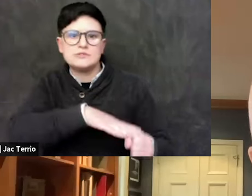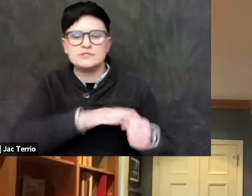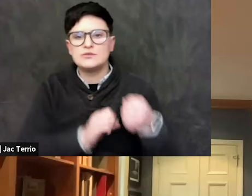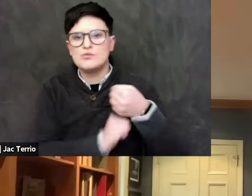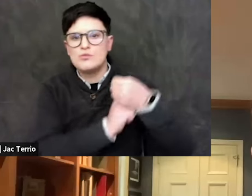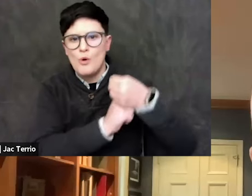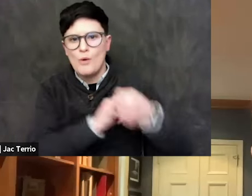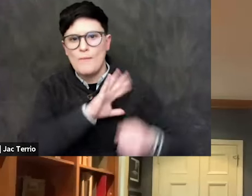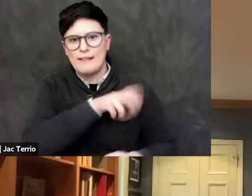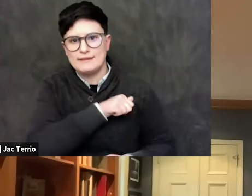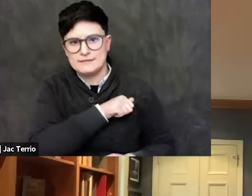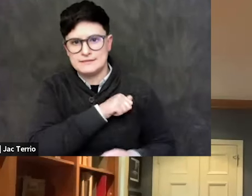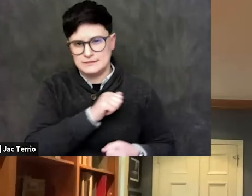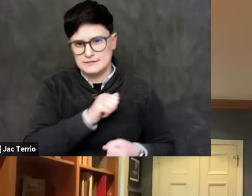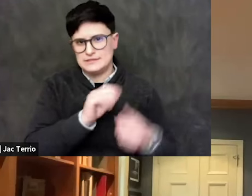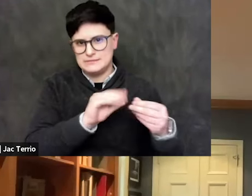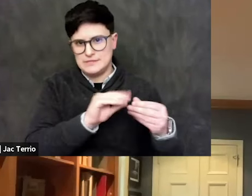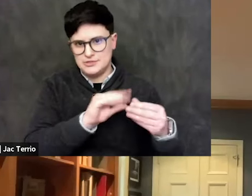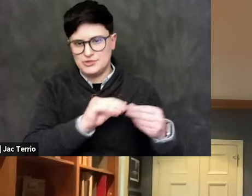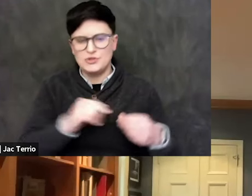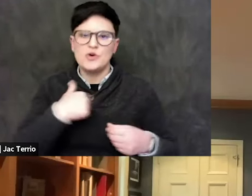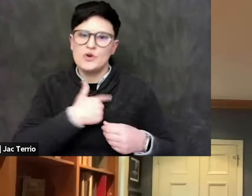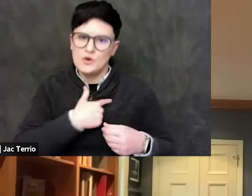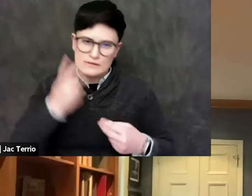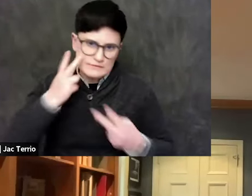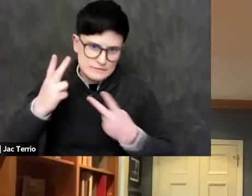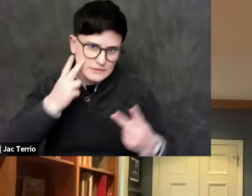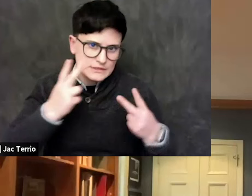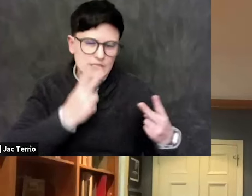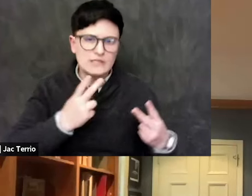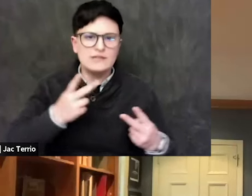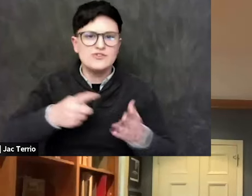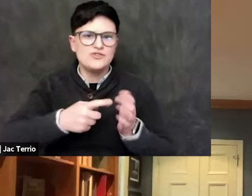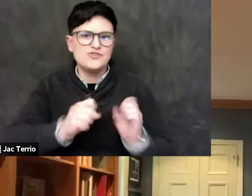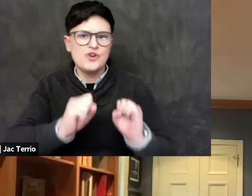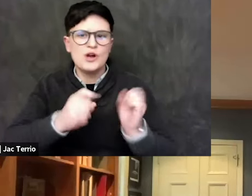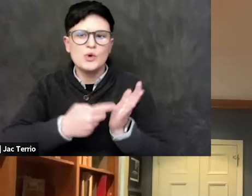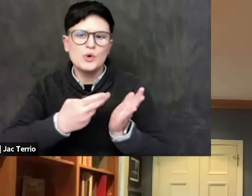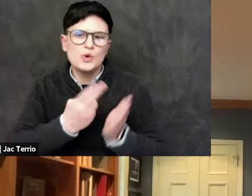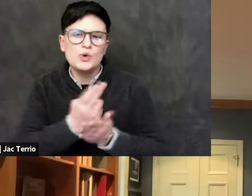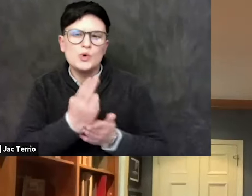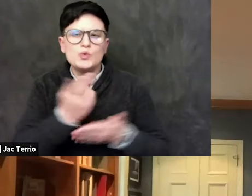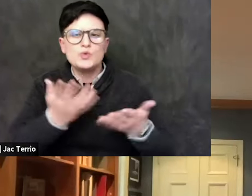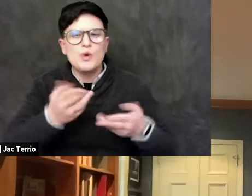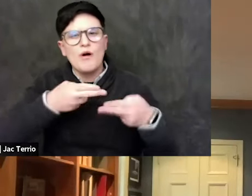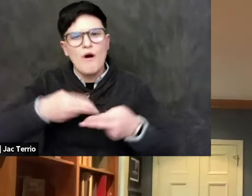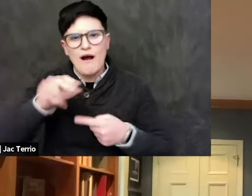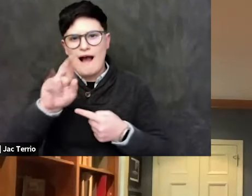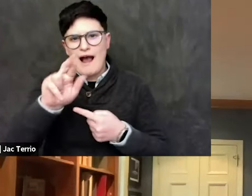And there's a whole long history of trying to use the, what's called the IHRA definition of anti-Semitism, which I was the lead drafter